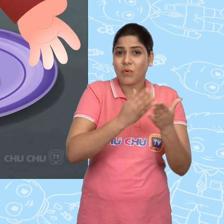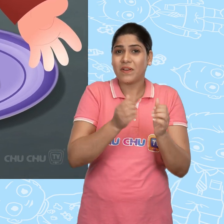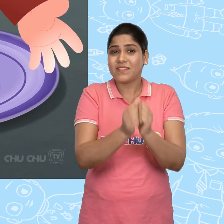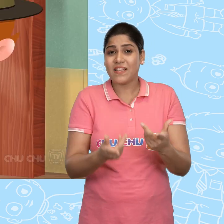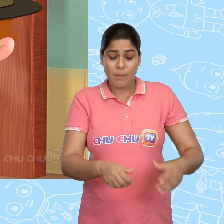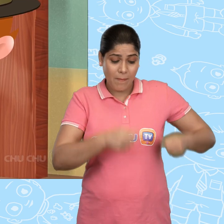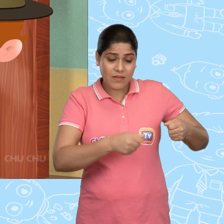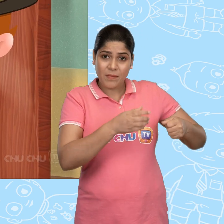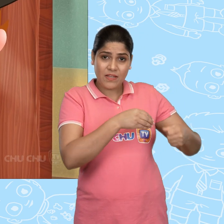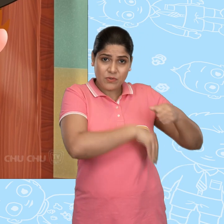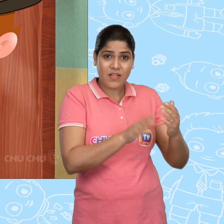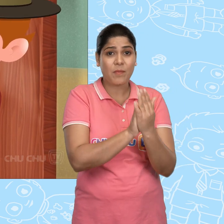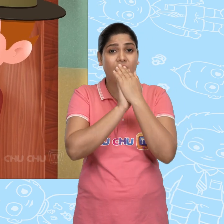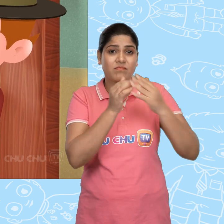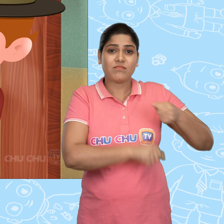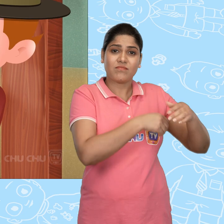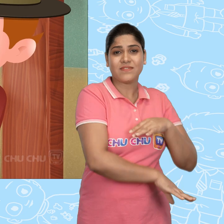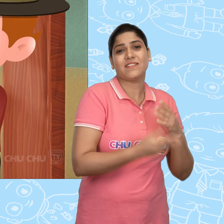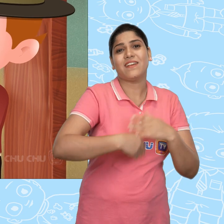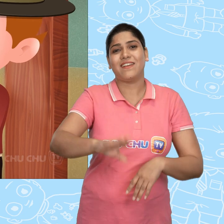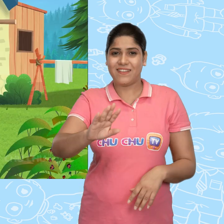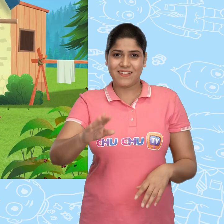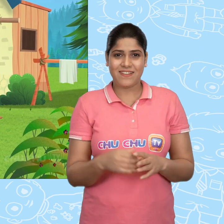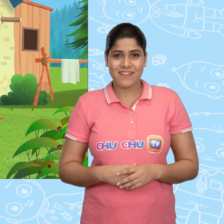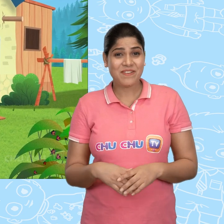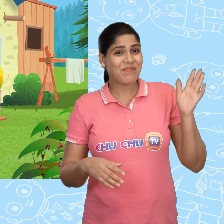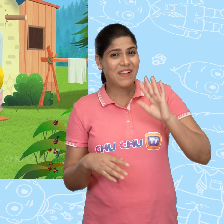He brought the sandwich in a bag for his lunch. Bye, Jack!